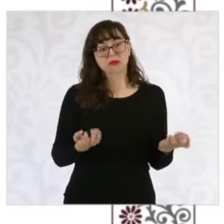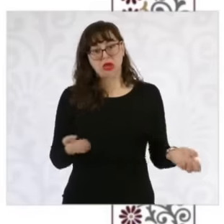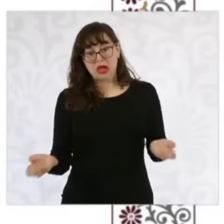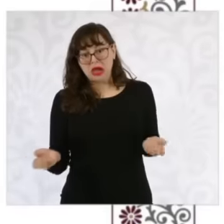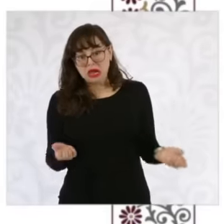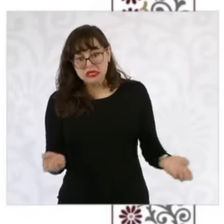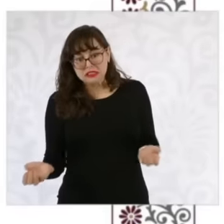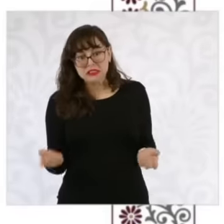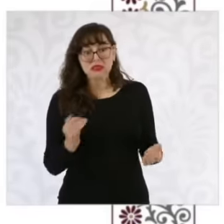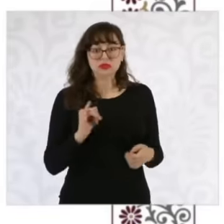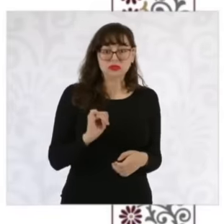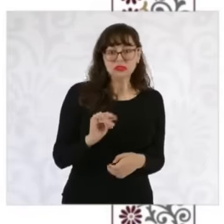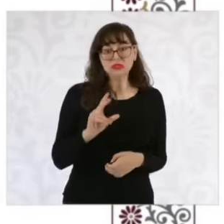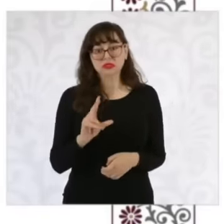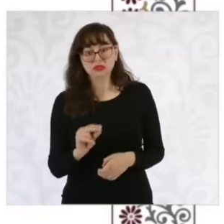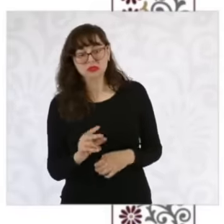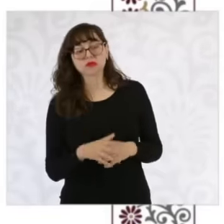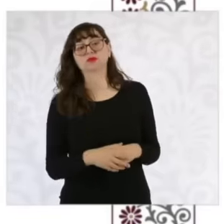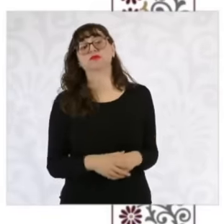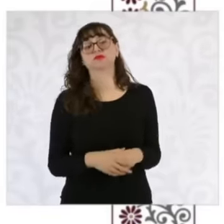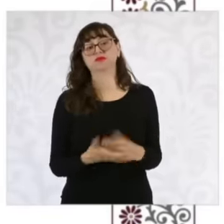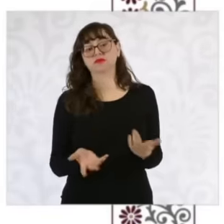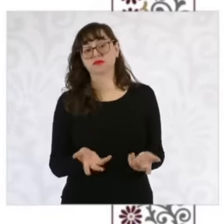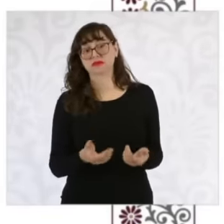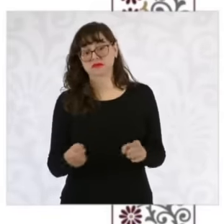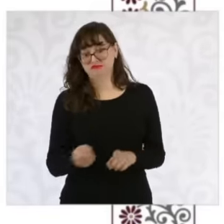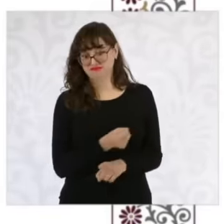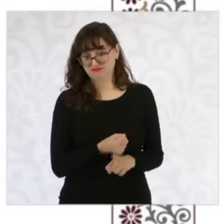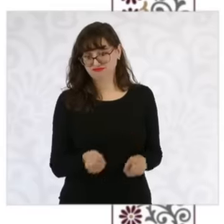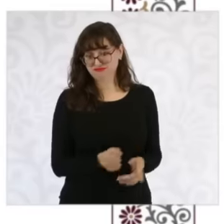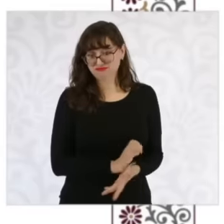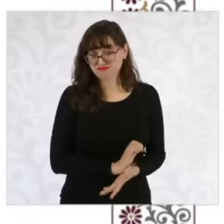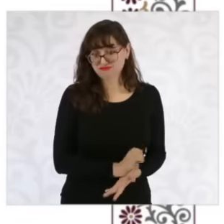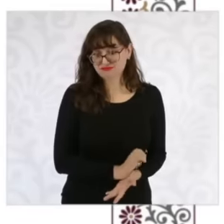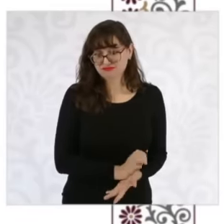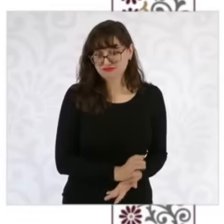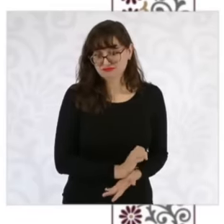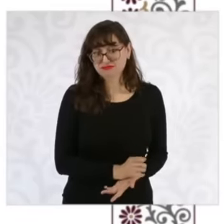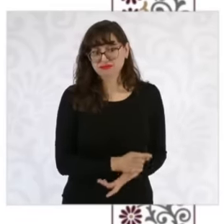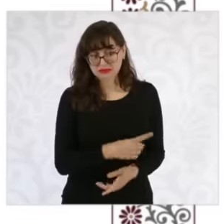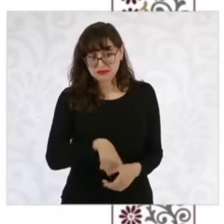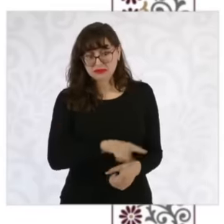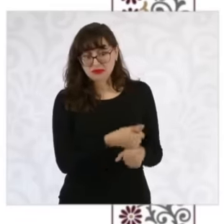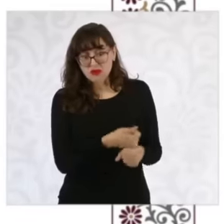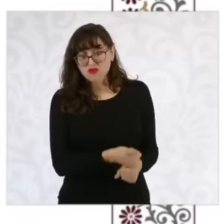if you don't and violence and discrimination if you have any if you have experienced this process in your